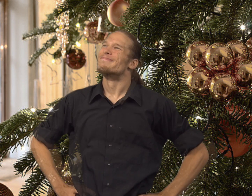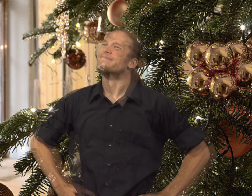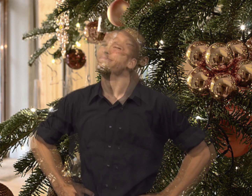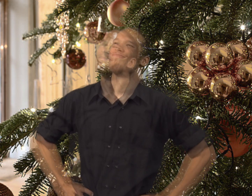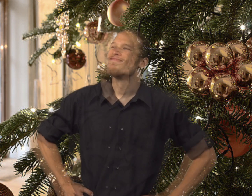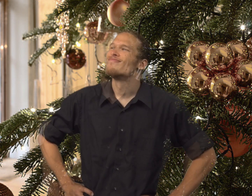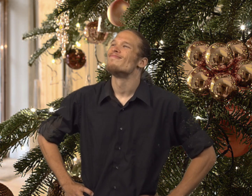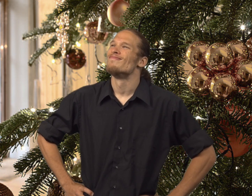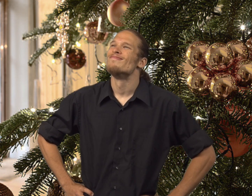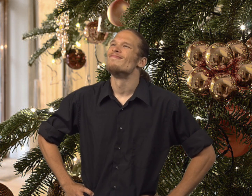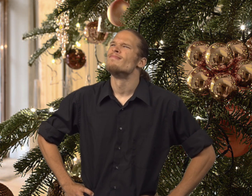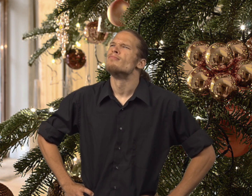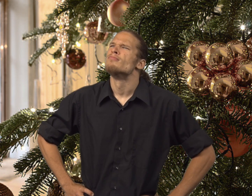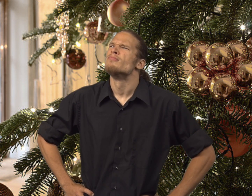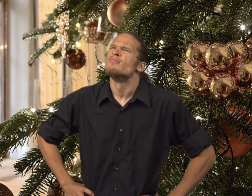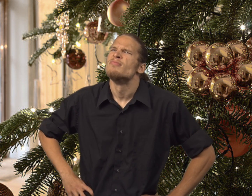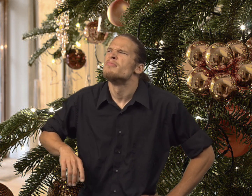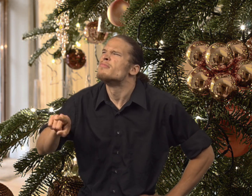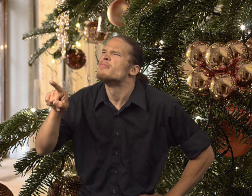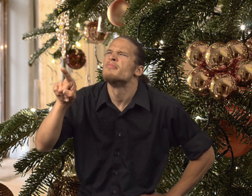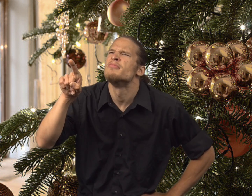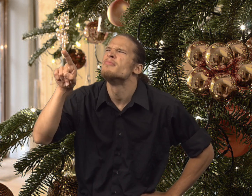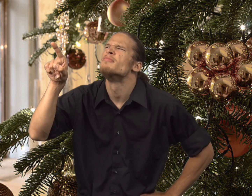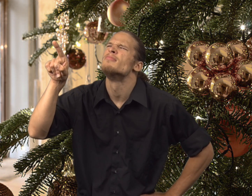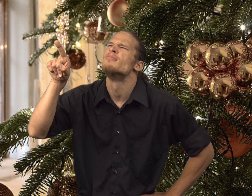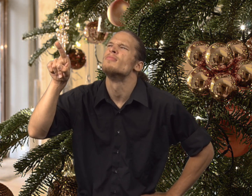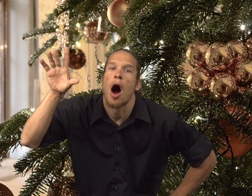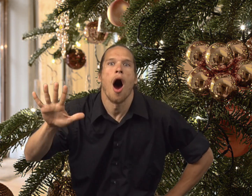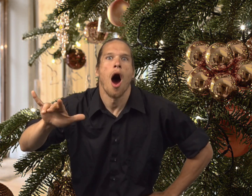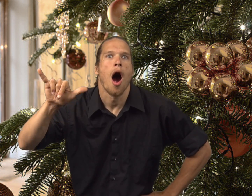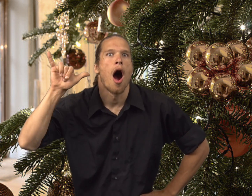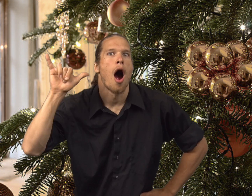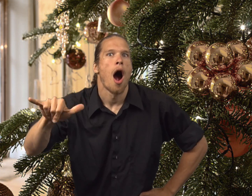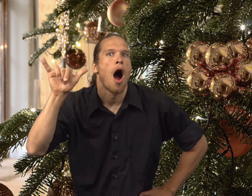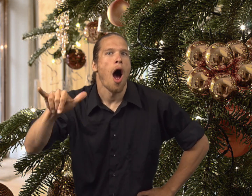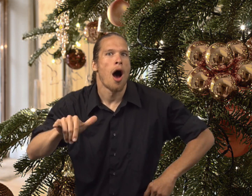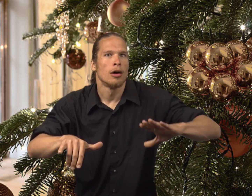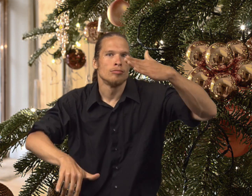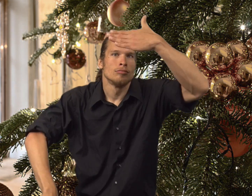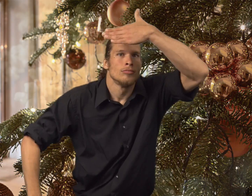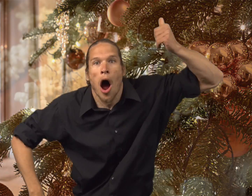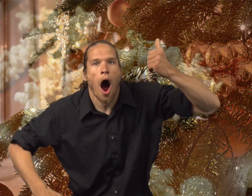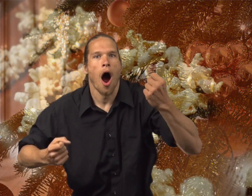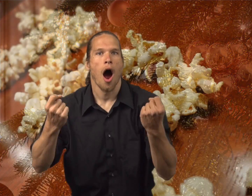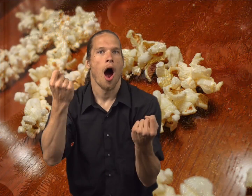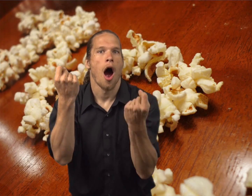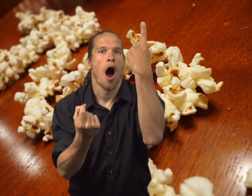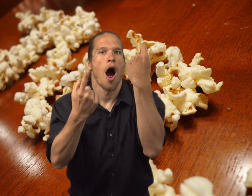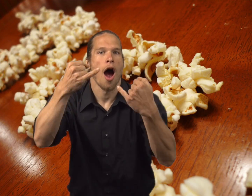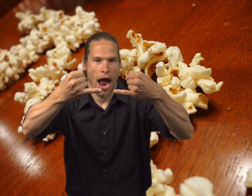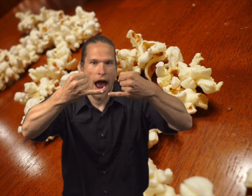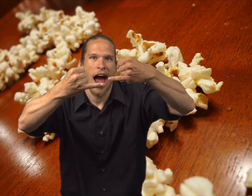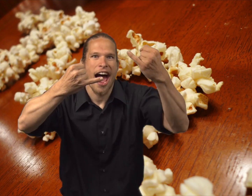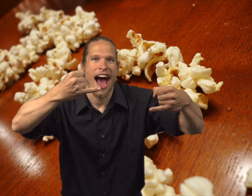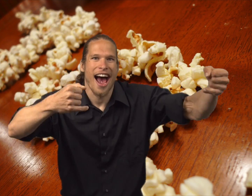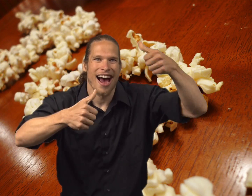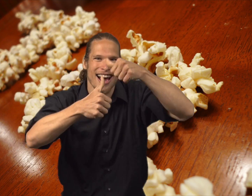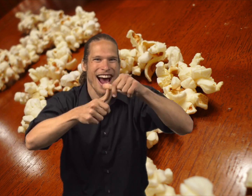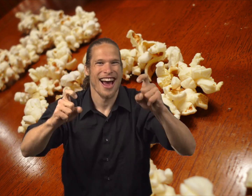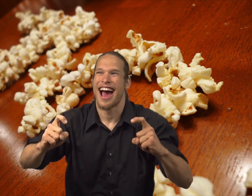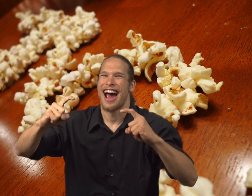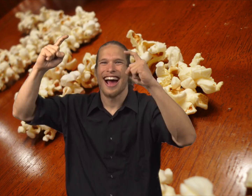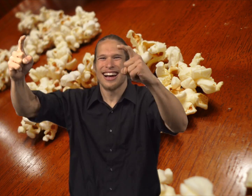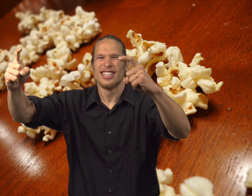The mouse gazed at the tree and said, "Oh, I forgot the popcorn string.